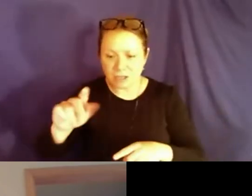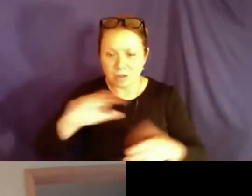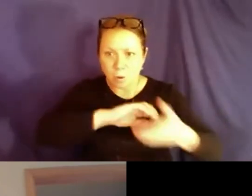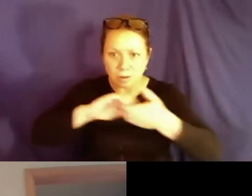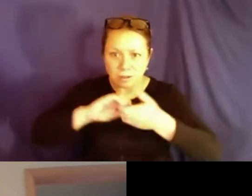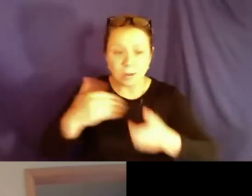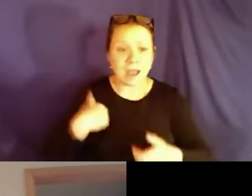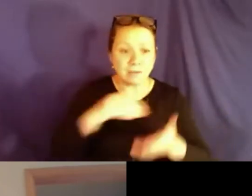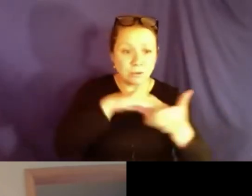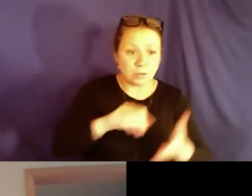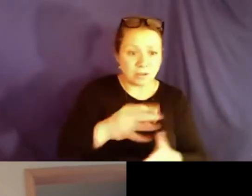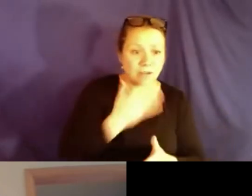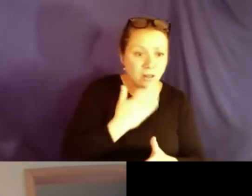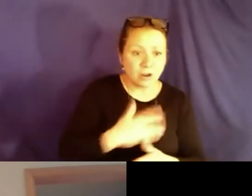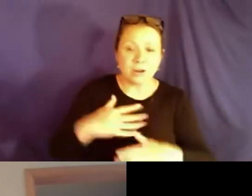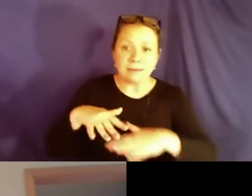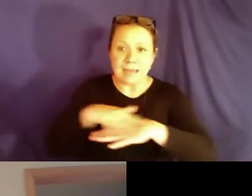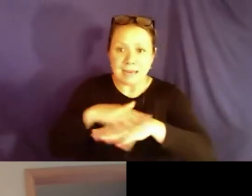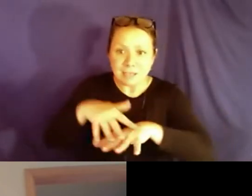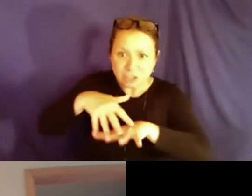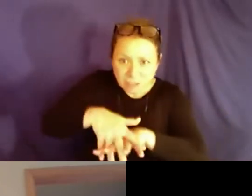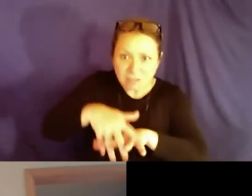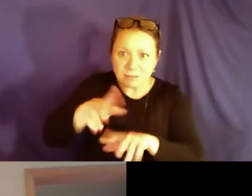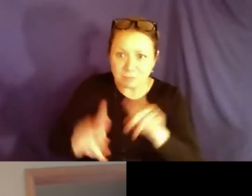studies bill at the state level and we have a multiple